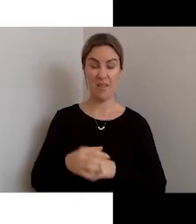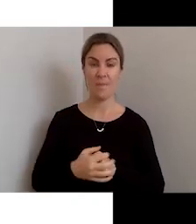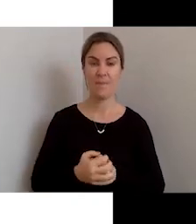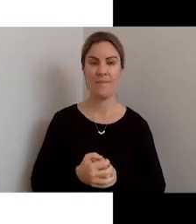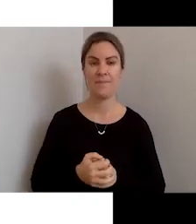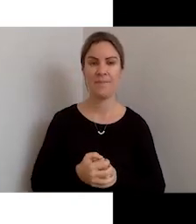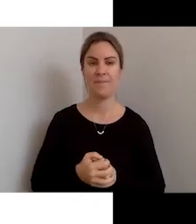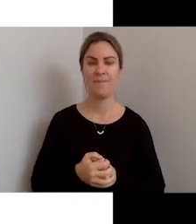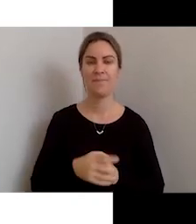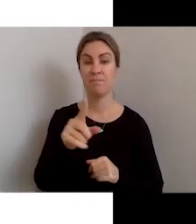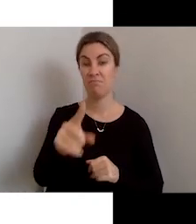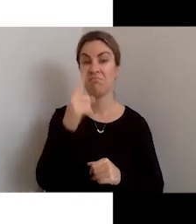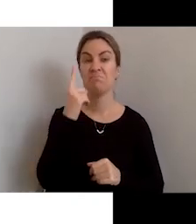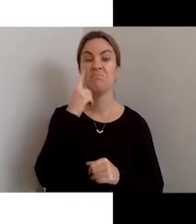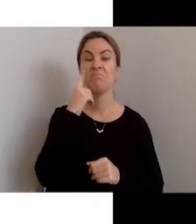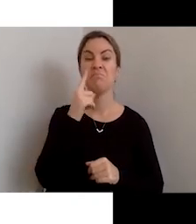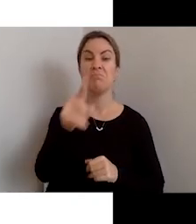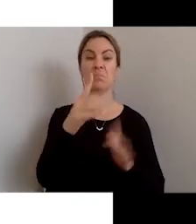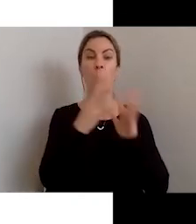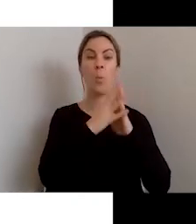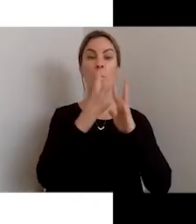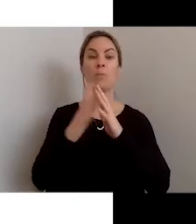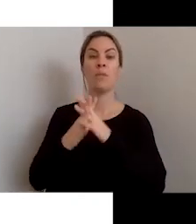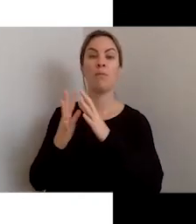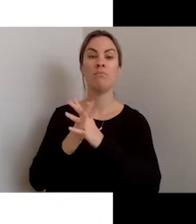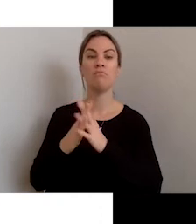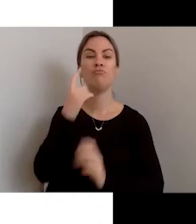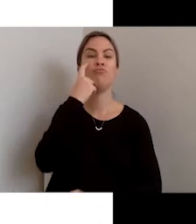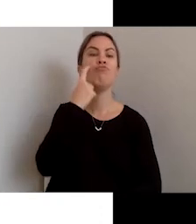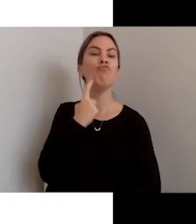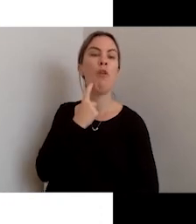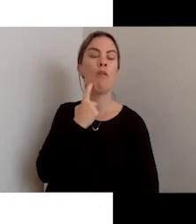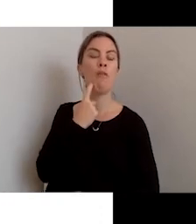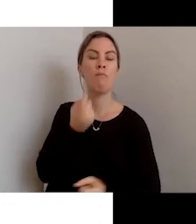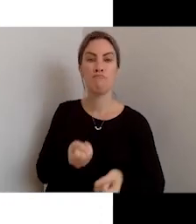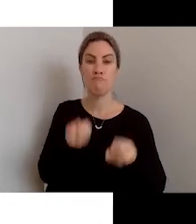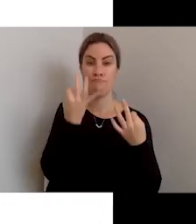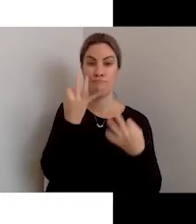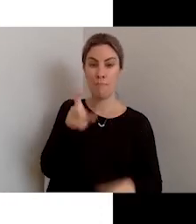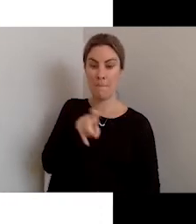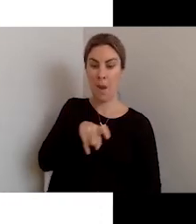You can attempt to use a website without using a mouse.